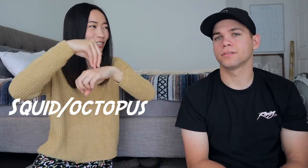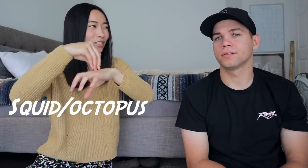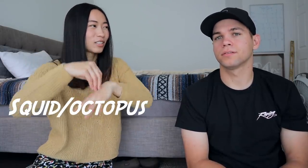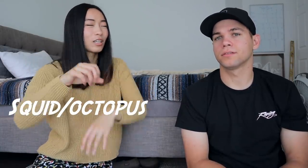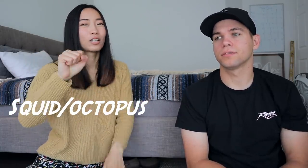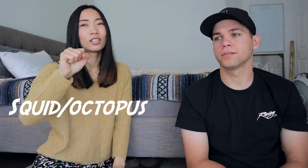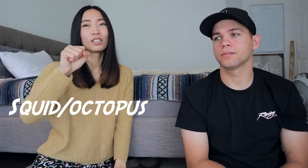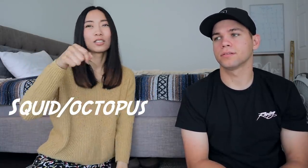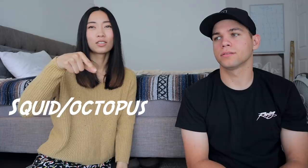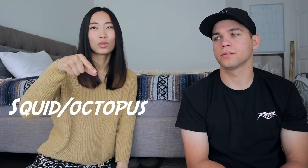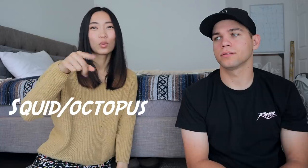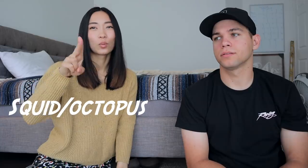squid